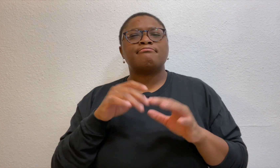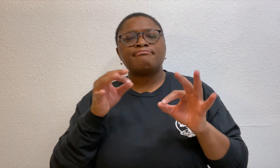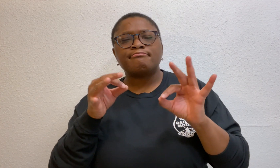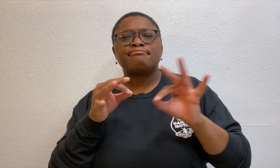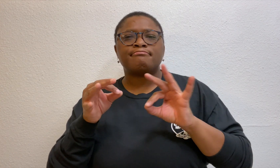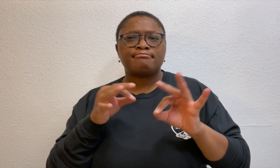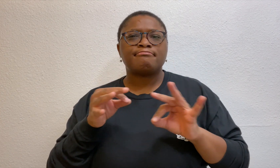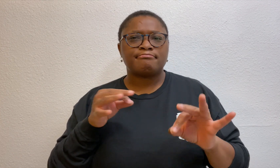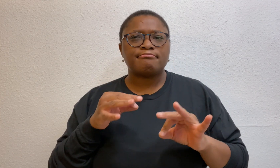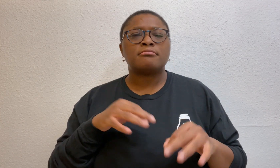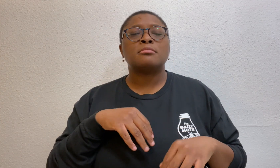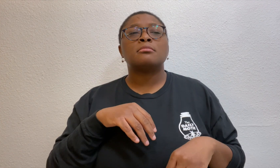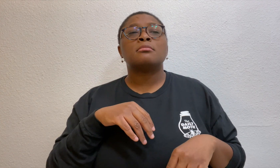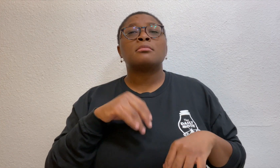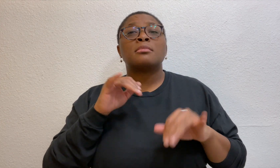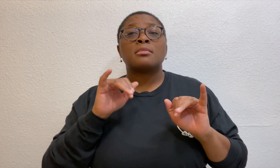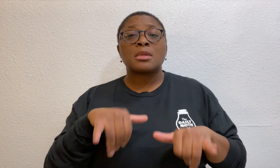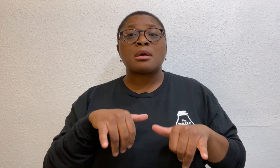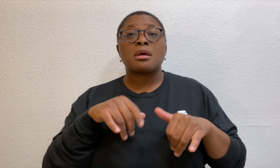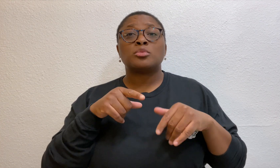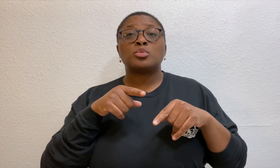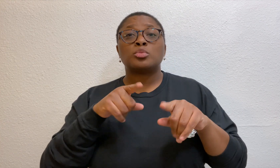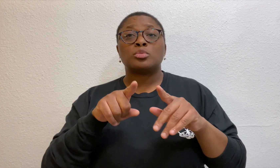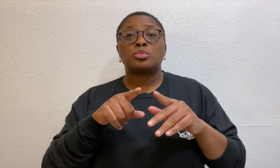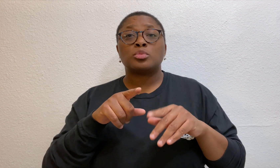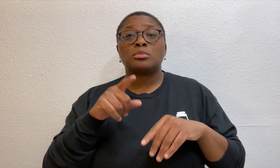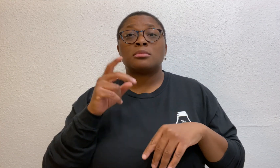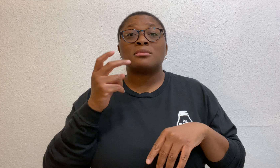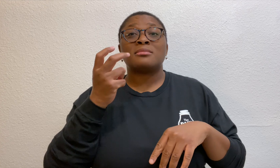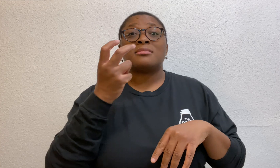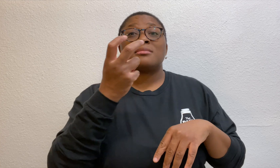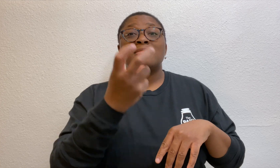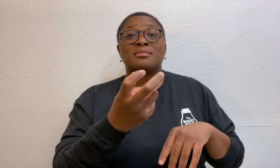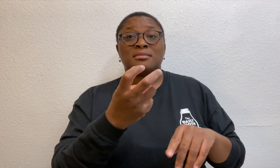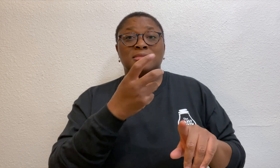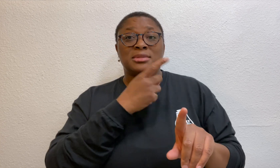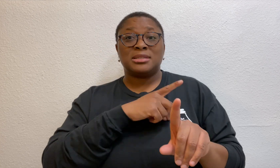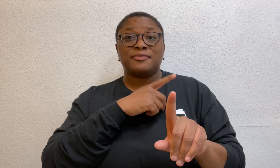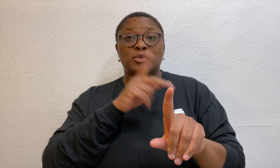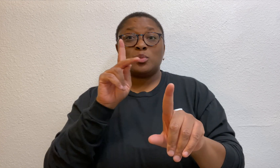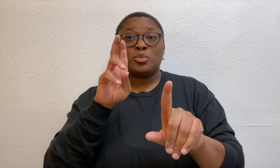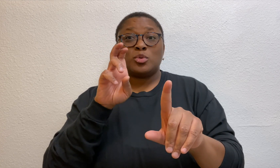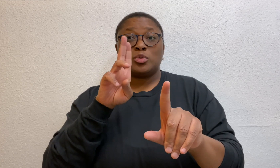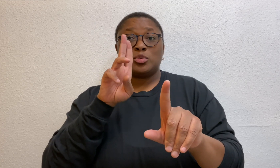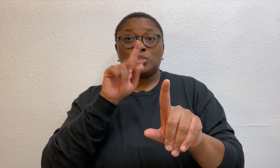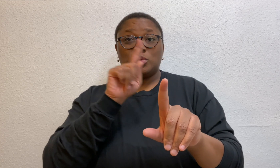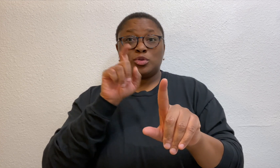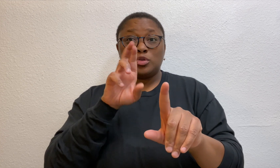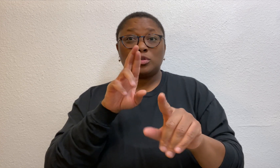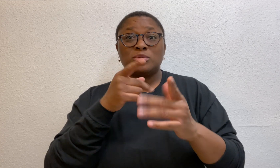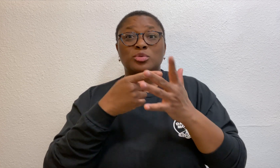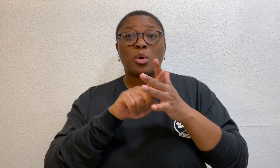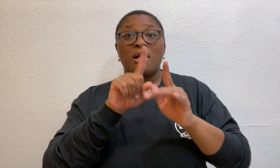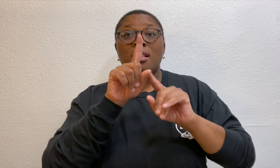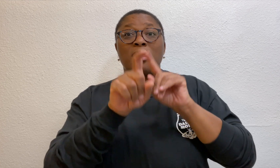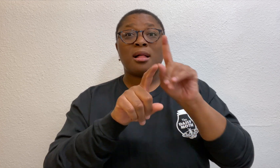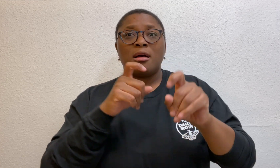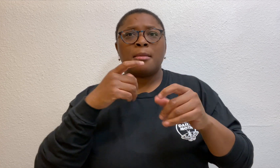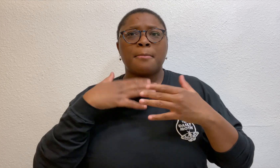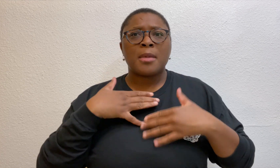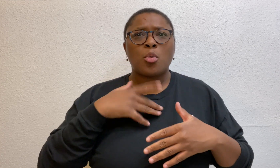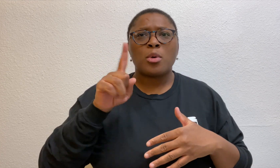As Detective Kreutzer was seated and giving responses